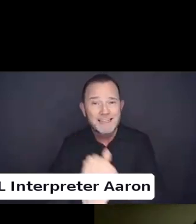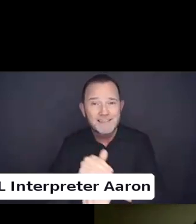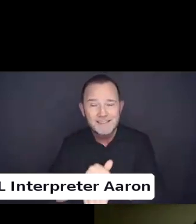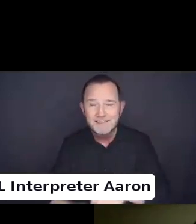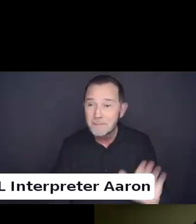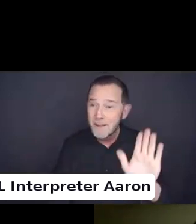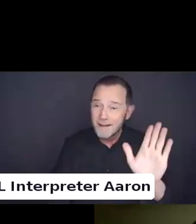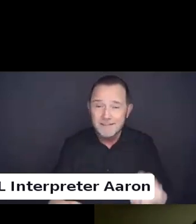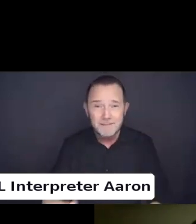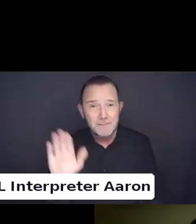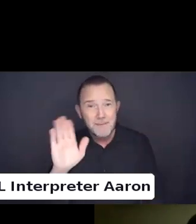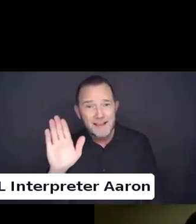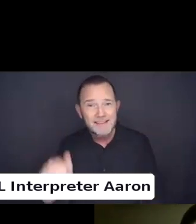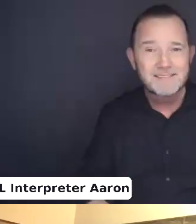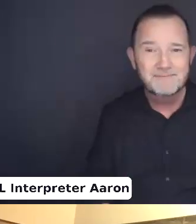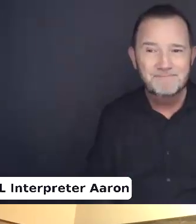Thank you. Goodbye.